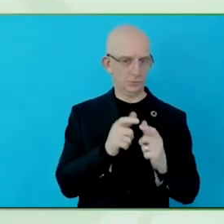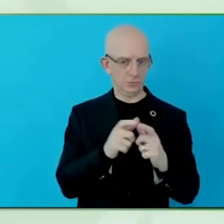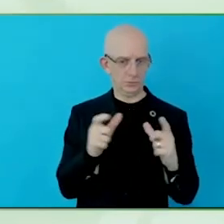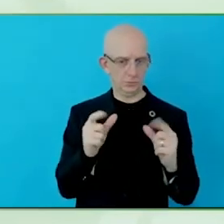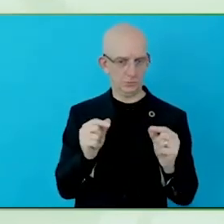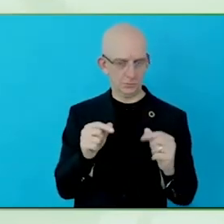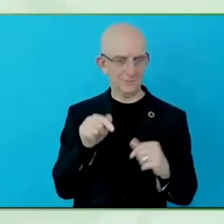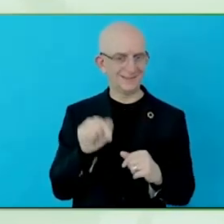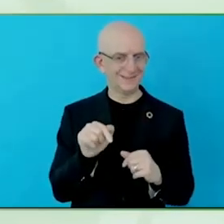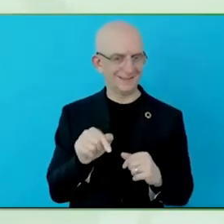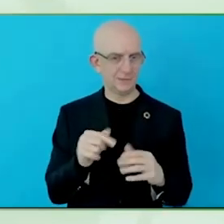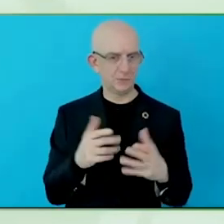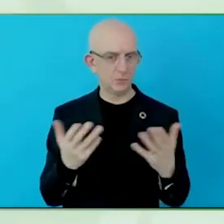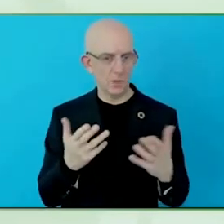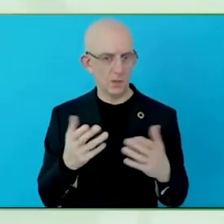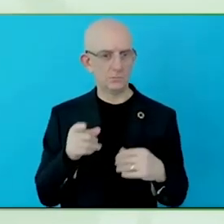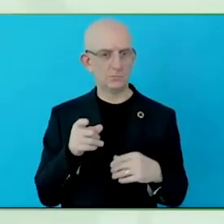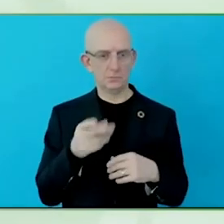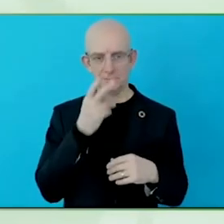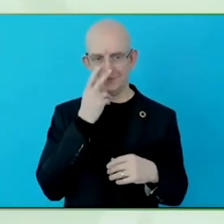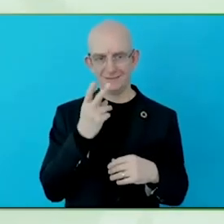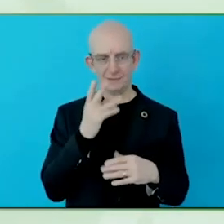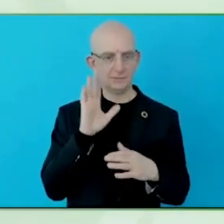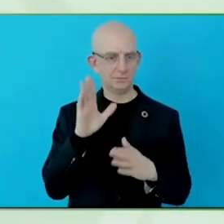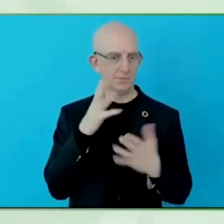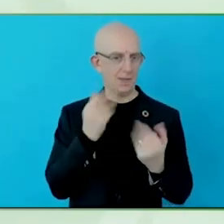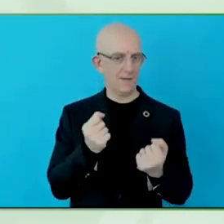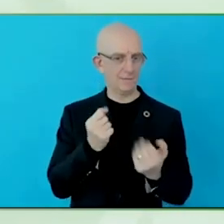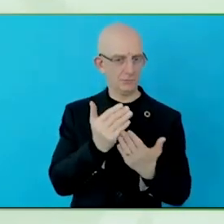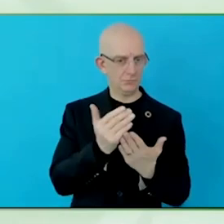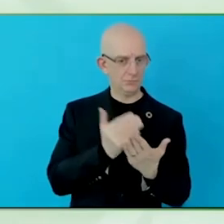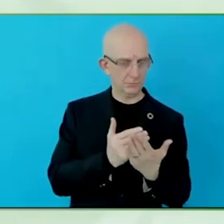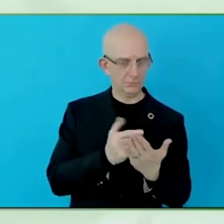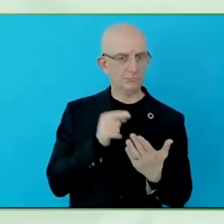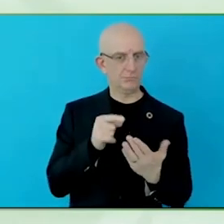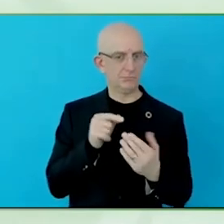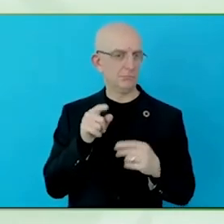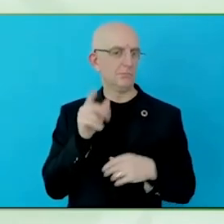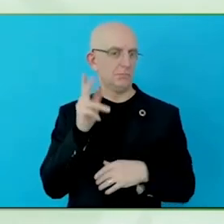Regulation was also the reason, why we finally got to the part where